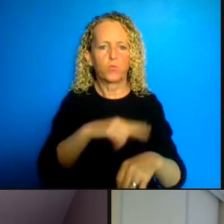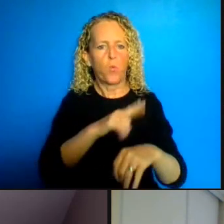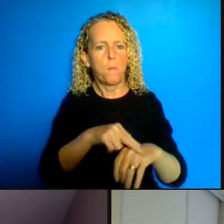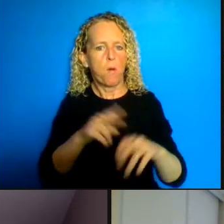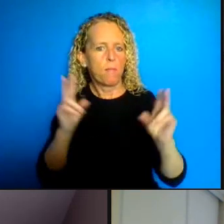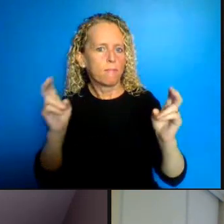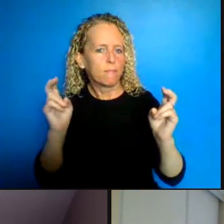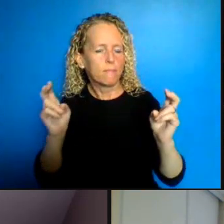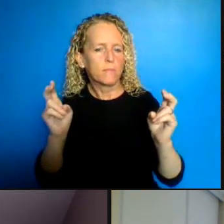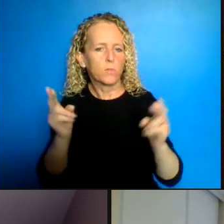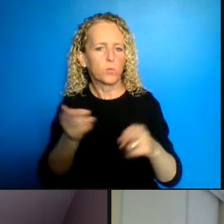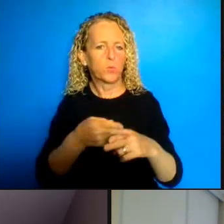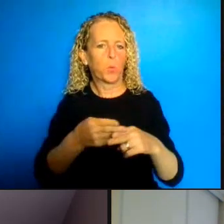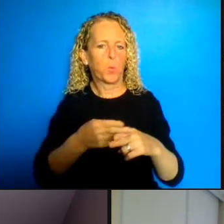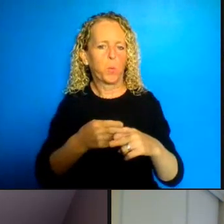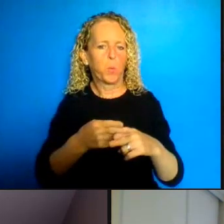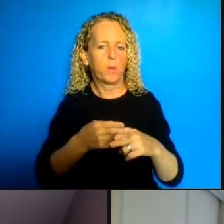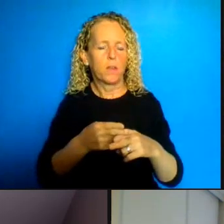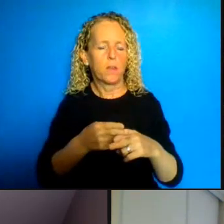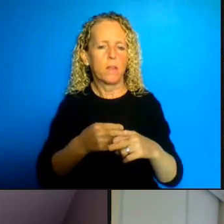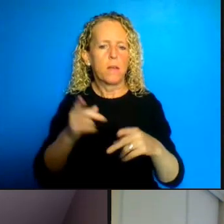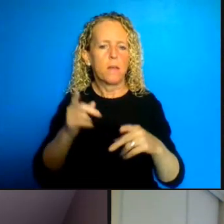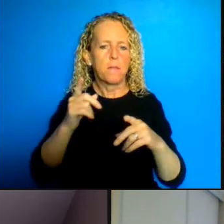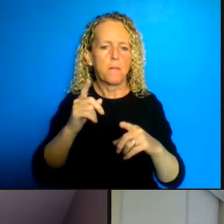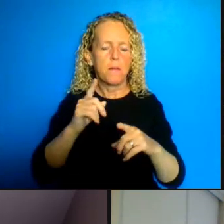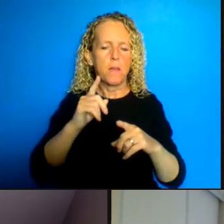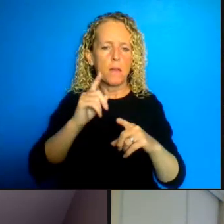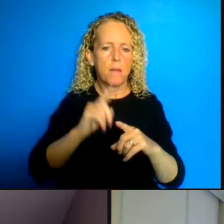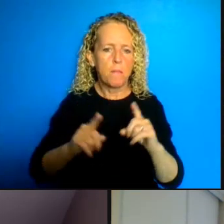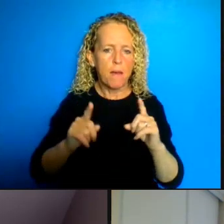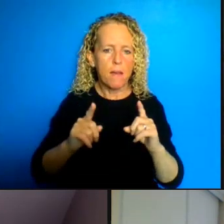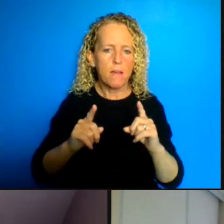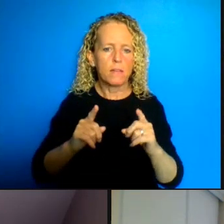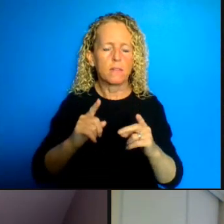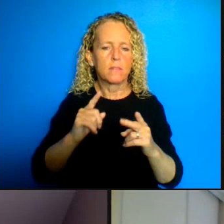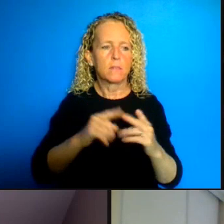including the prison returning to normal should not be an option I think that